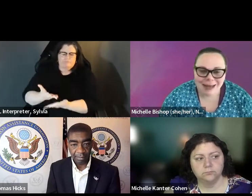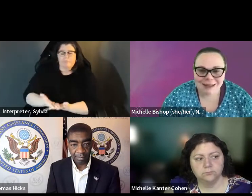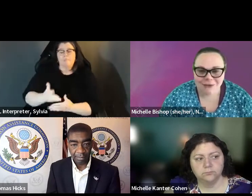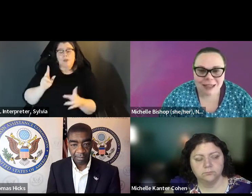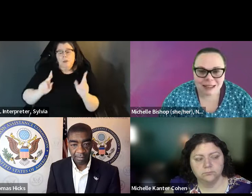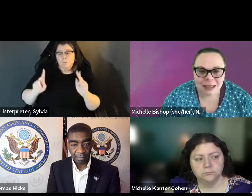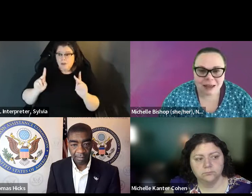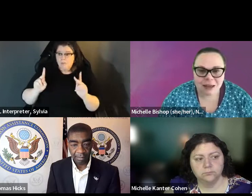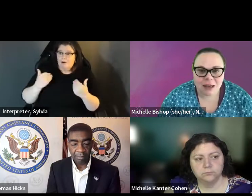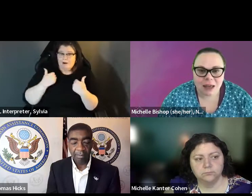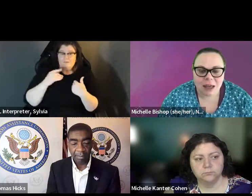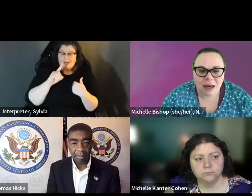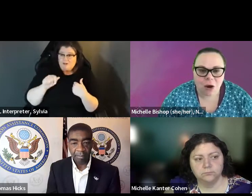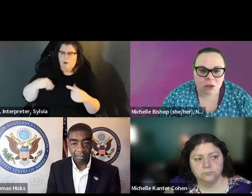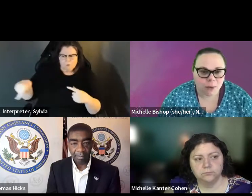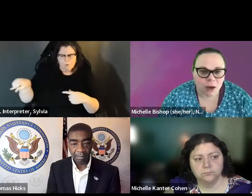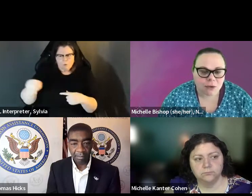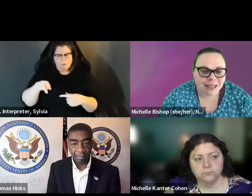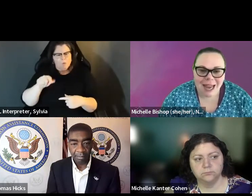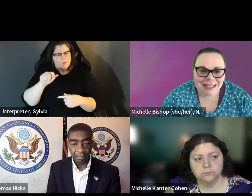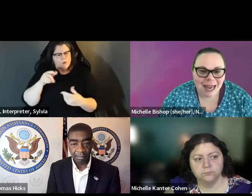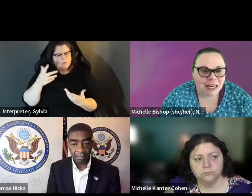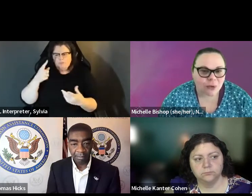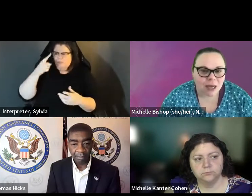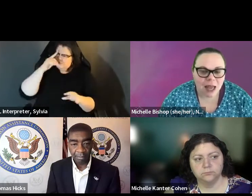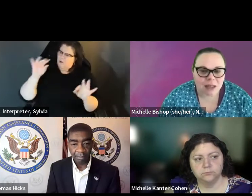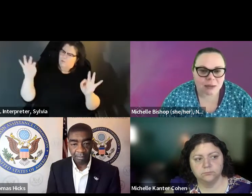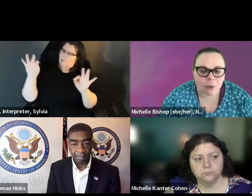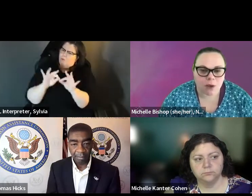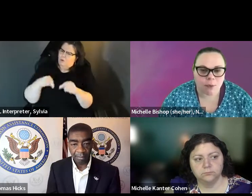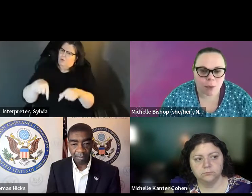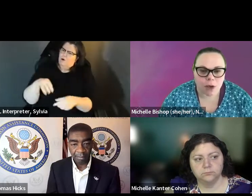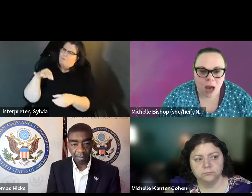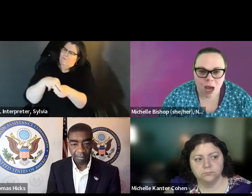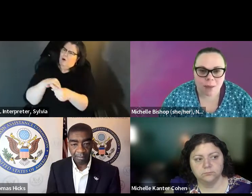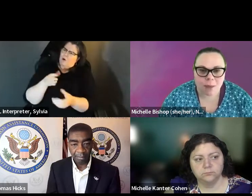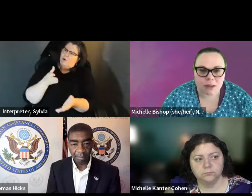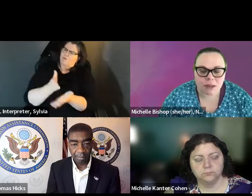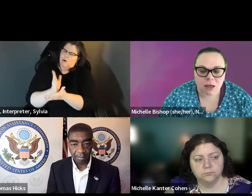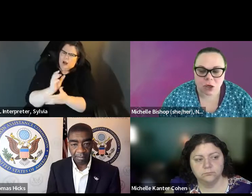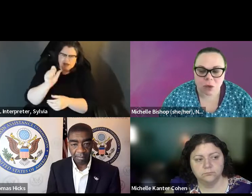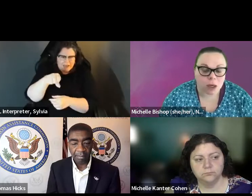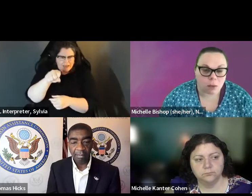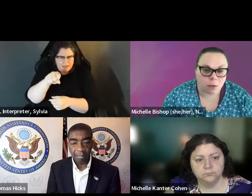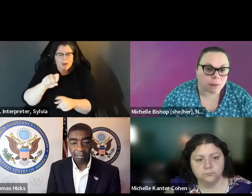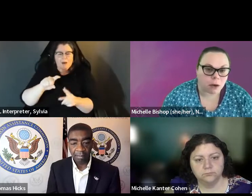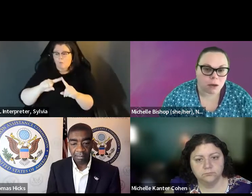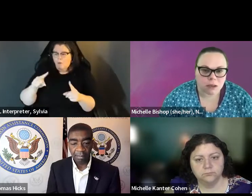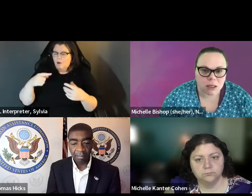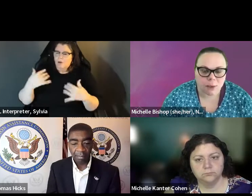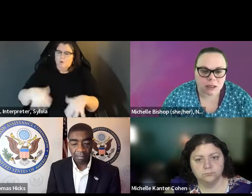really when we look to the data collectively, what we understand is that people with disabilities are as invested I think really, when we look at the data collectively, what we understand is that people in disabilities are are as invested in our democracy as anyone else.